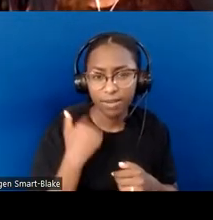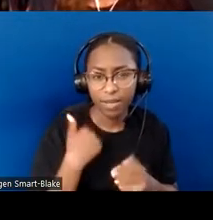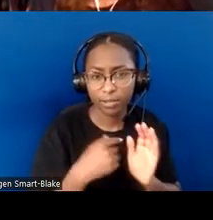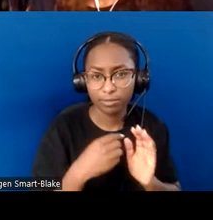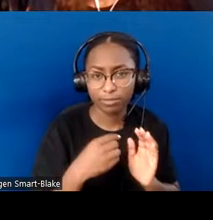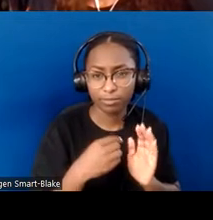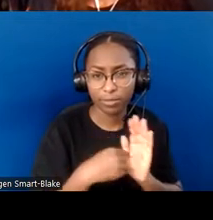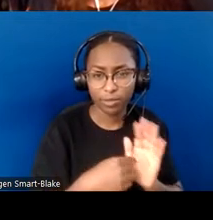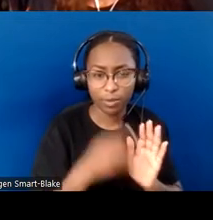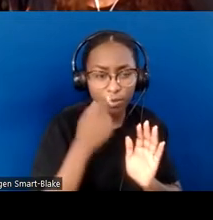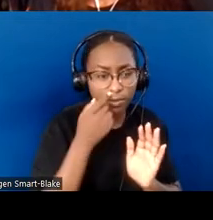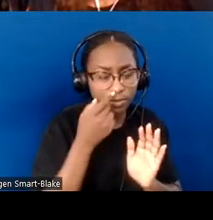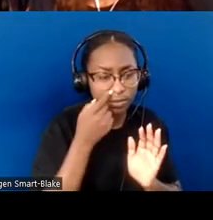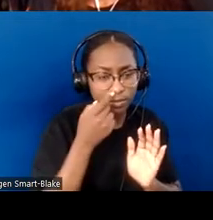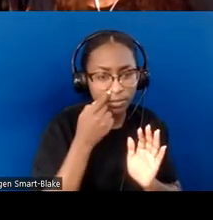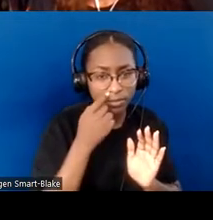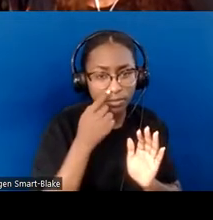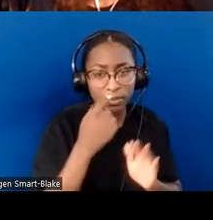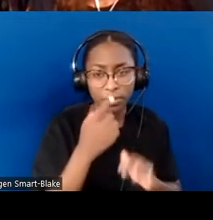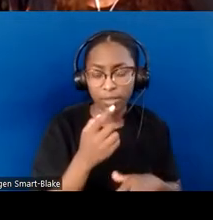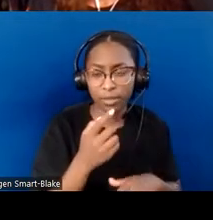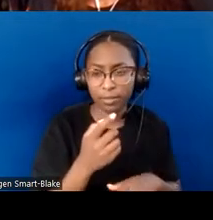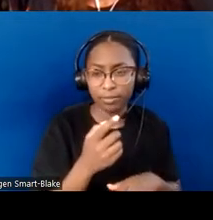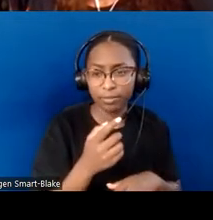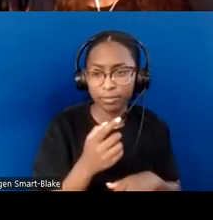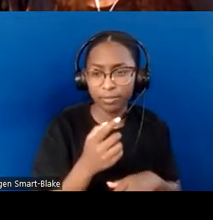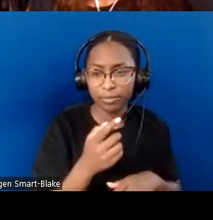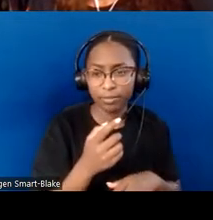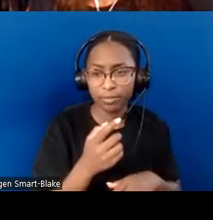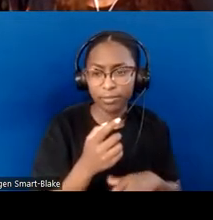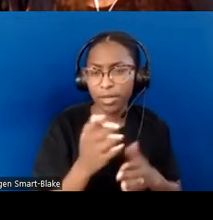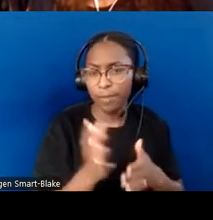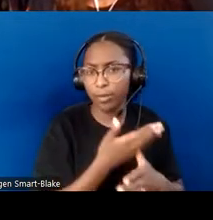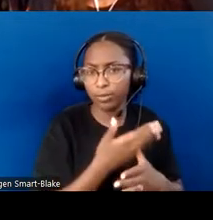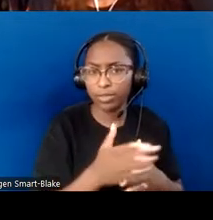Is that designed for everyone, or people who can't read English, people who can't see the images,